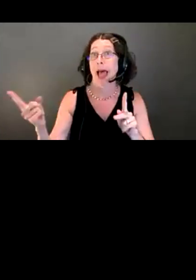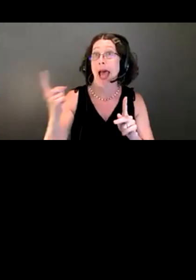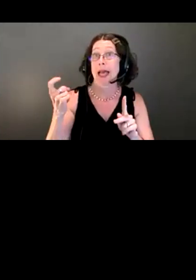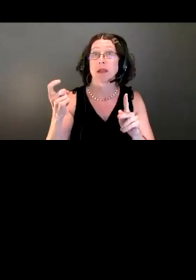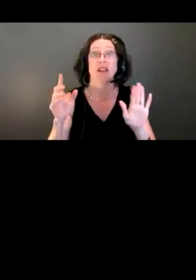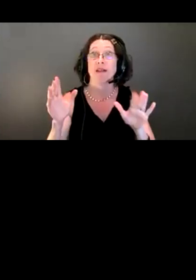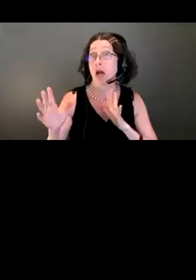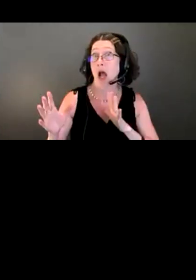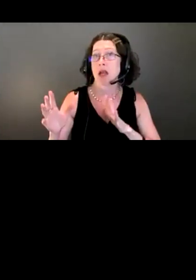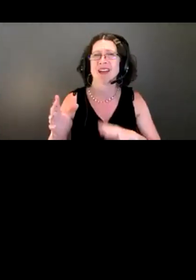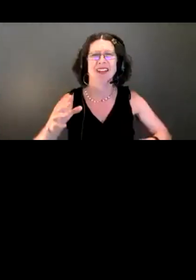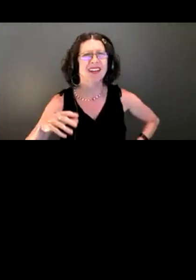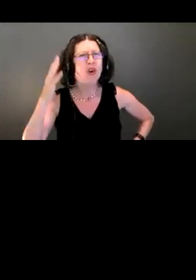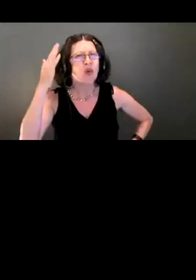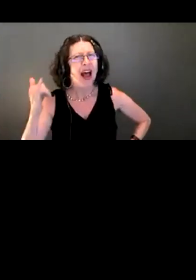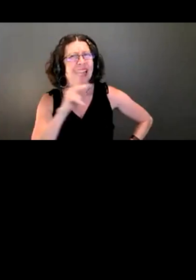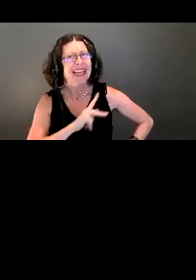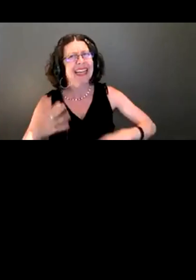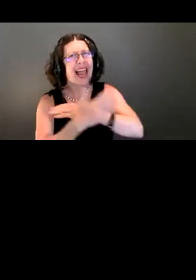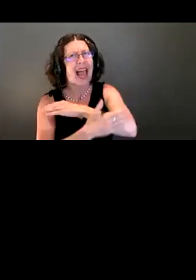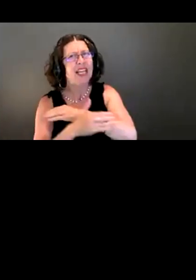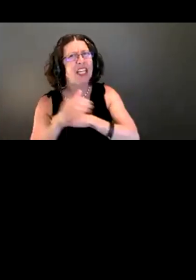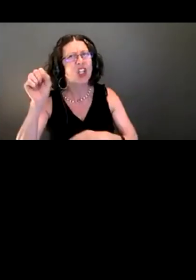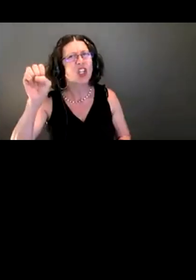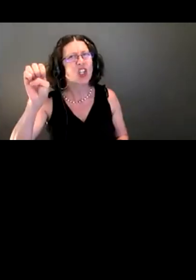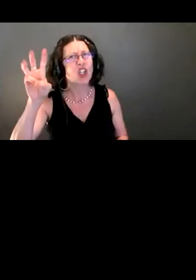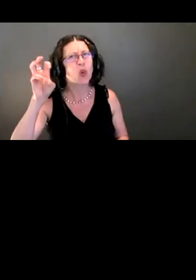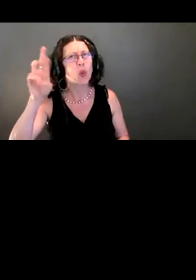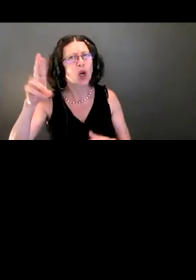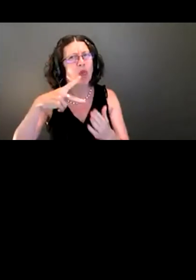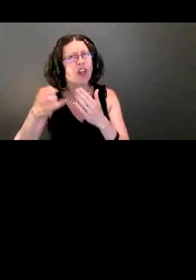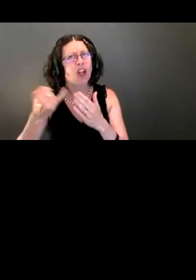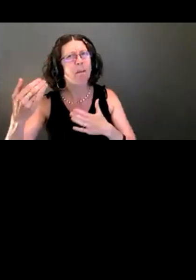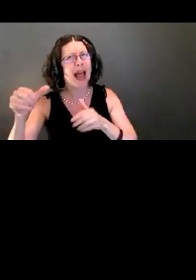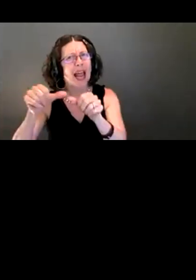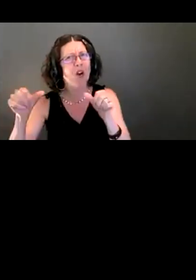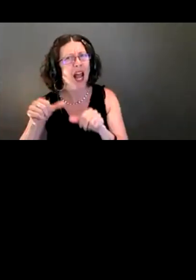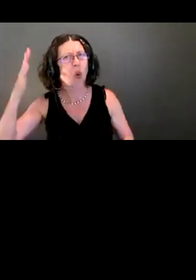doing a sewer project in my area? If you're a Bellevue resident, you are paying a sewer bill to